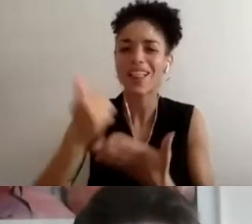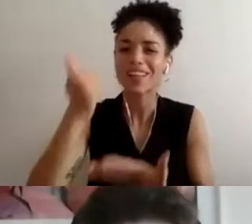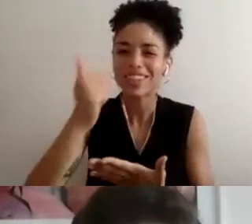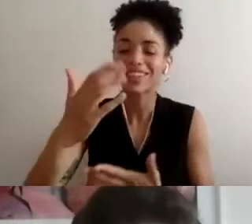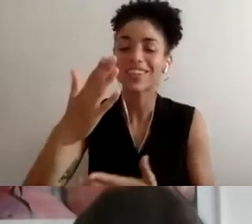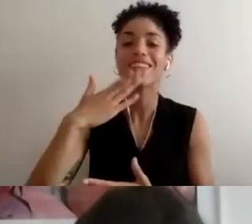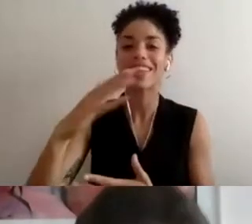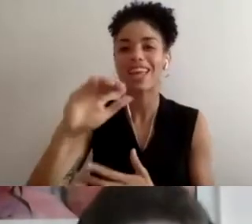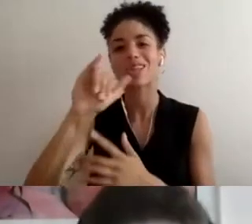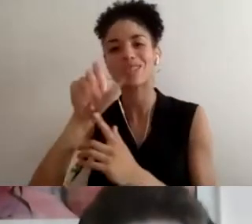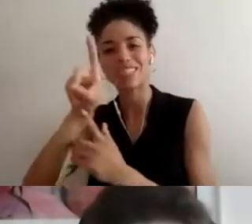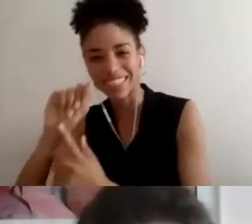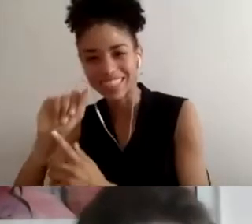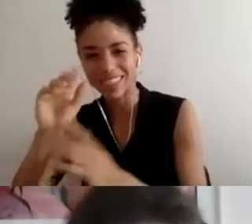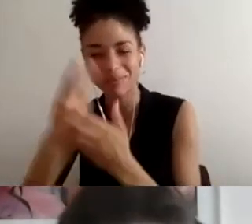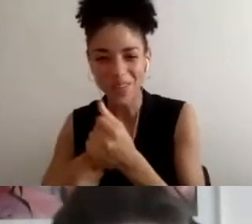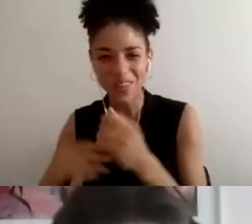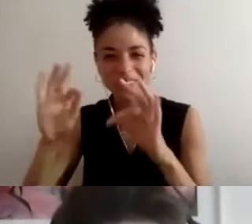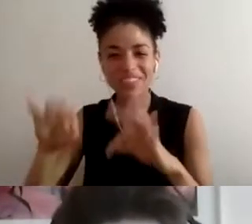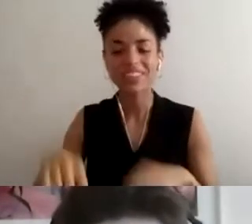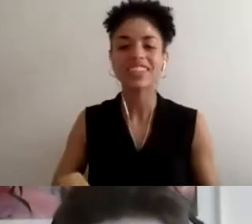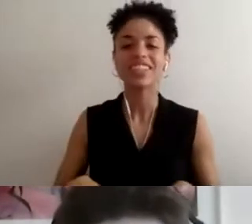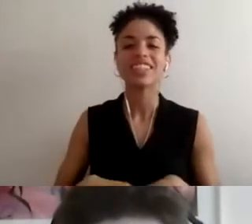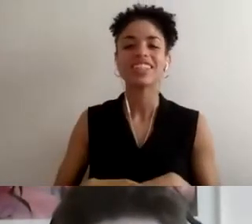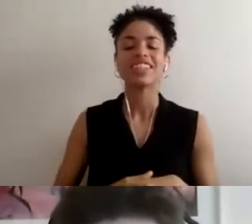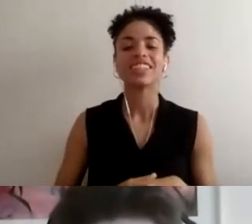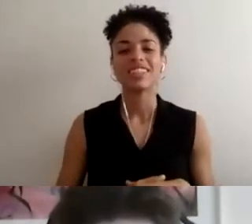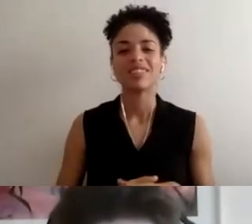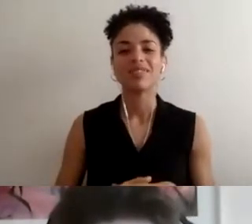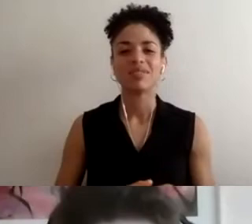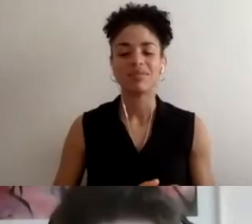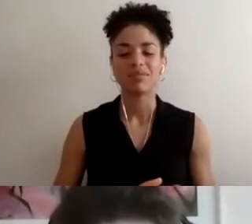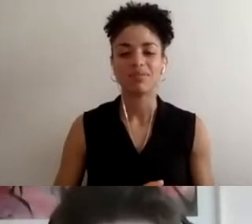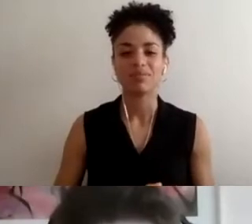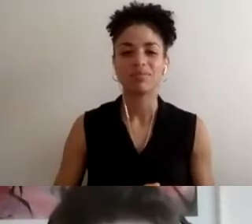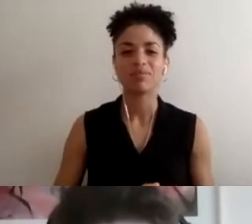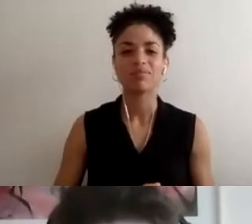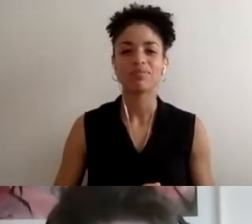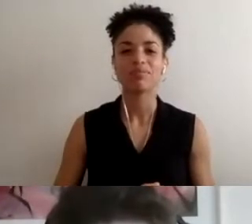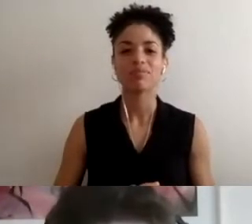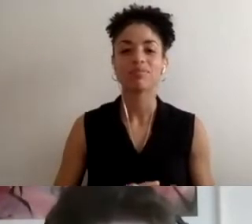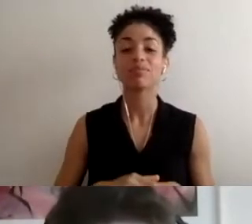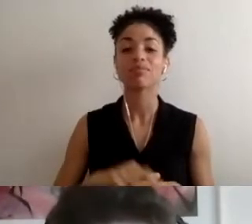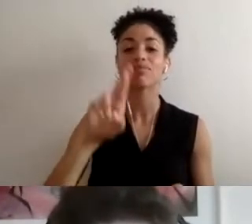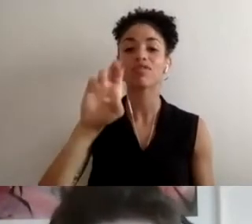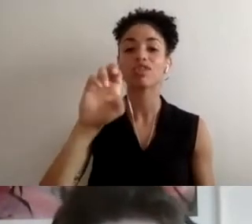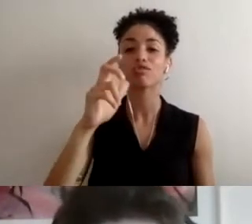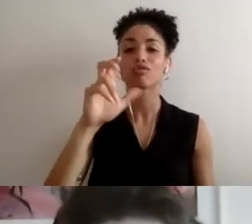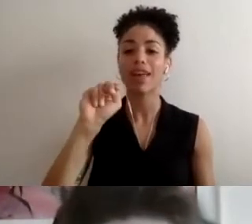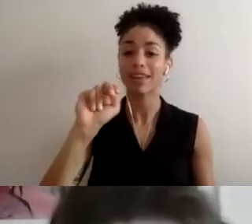Great. Regan why don't you go next?